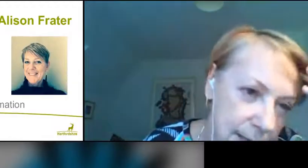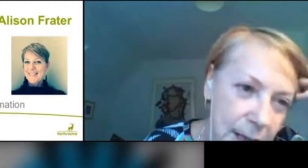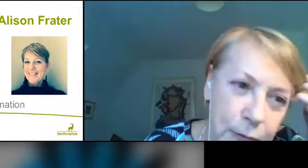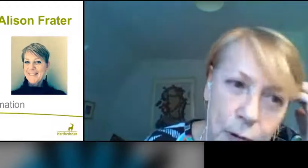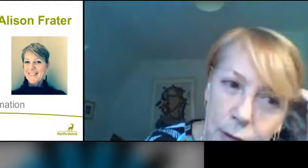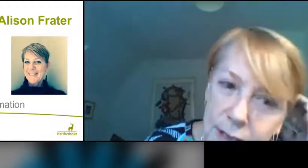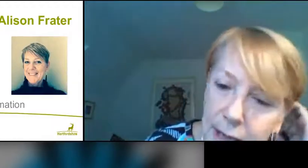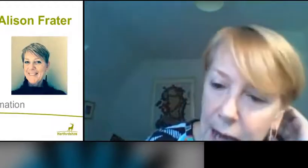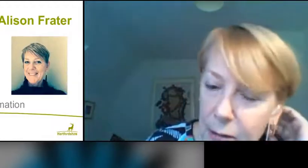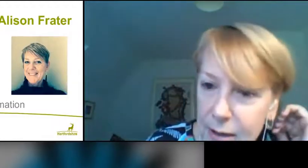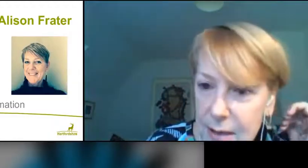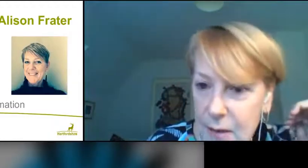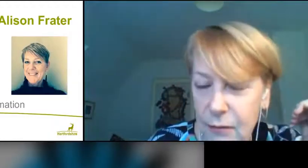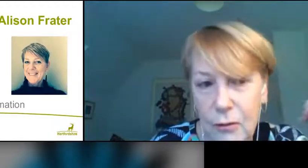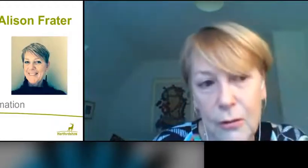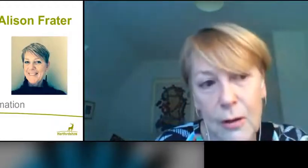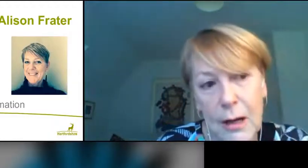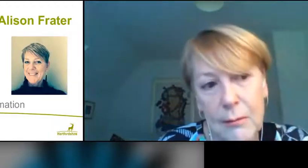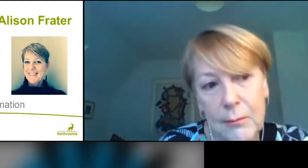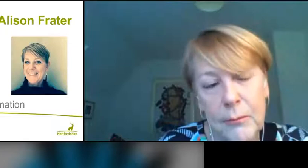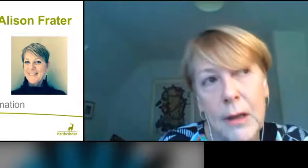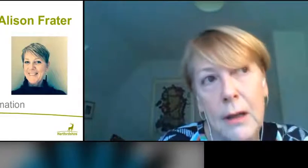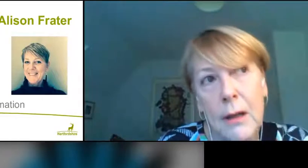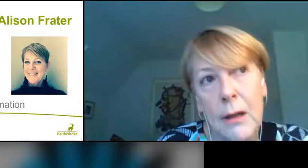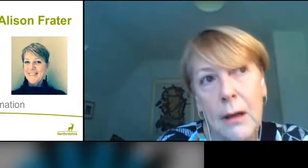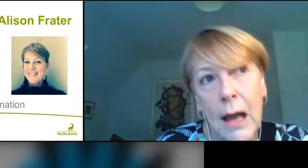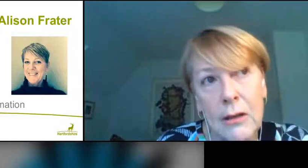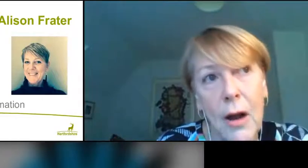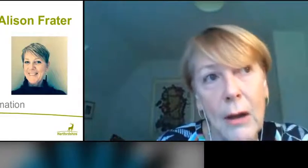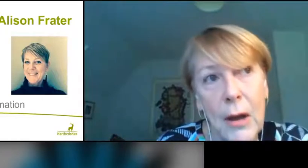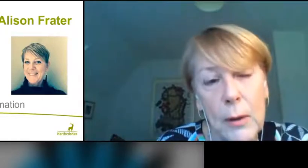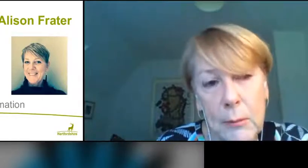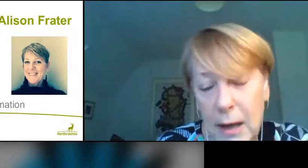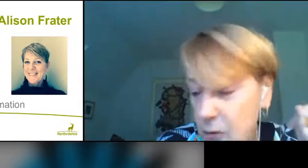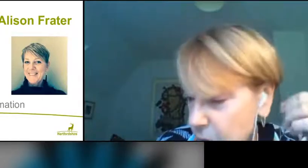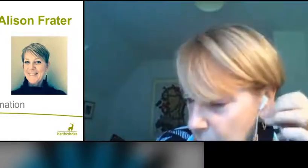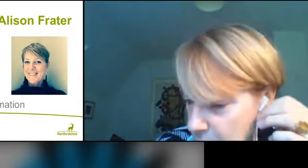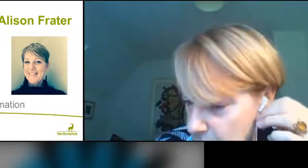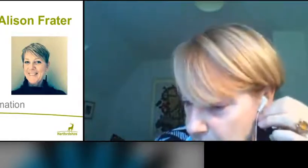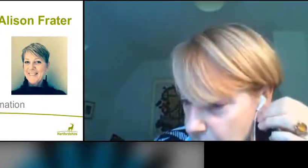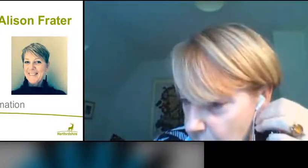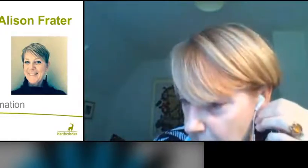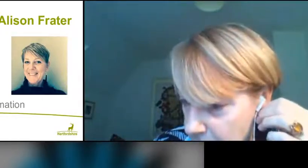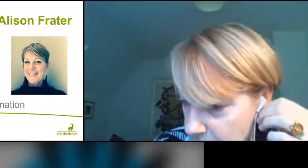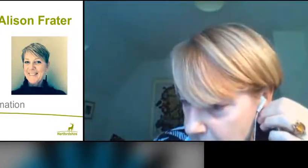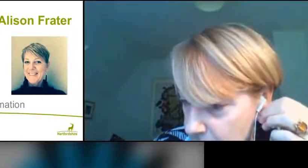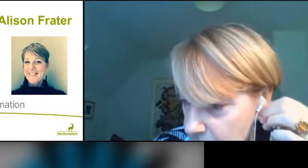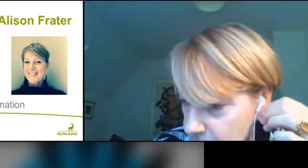taking forward and how that will impact on young people as you go back to school.